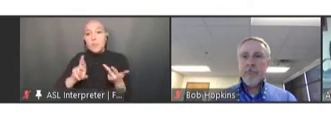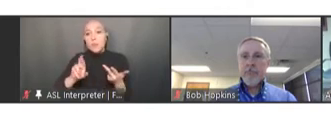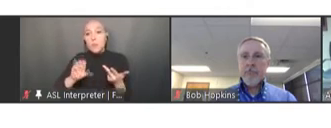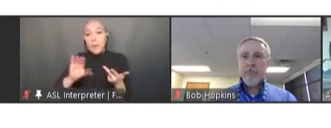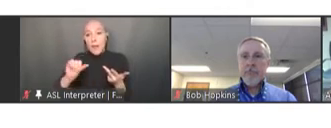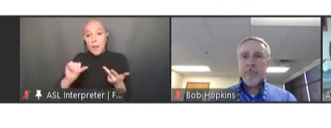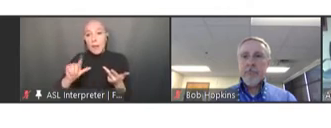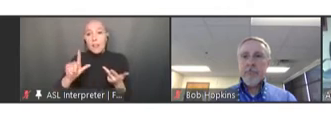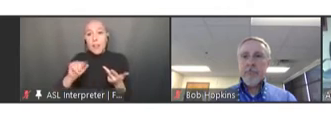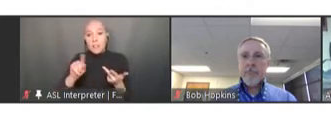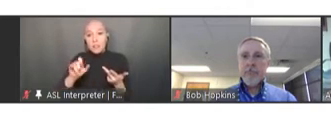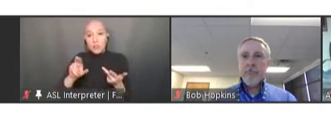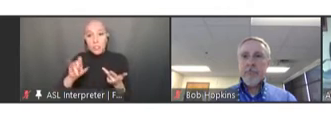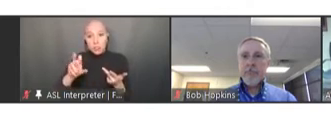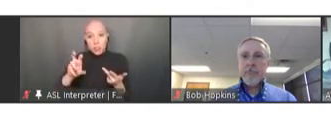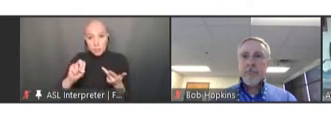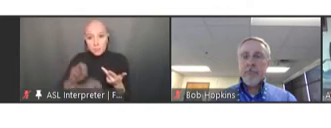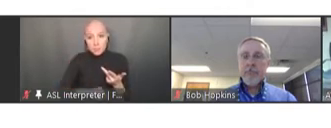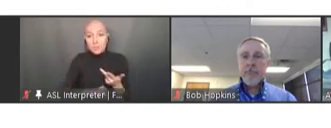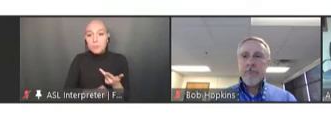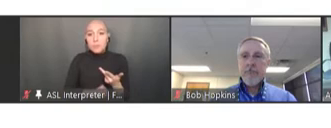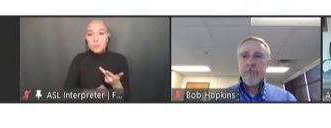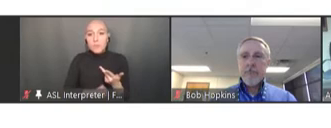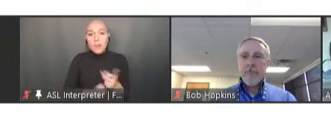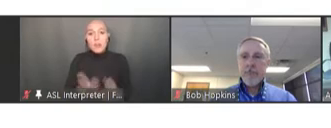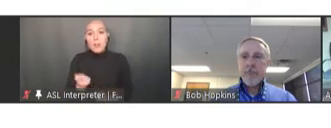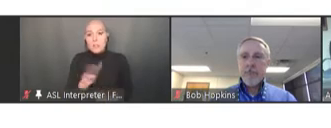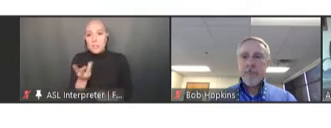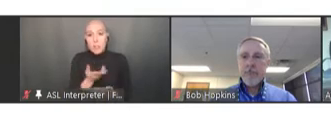And there are just a few things you should know before we get started today. First, this is a